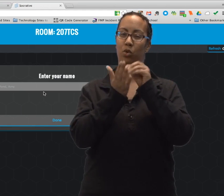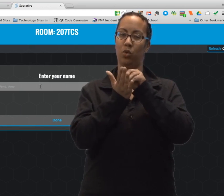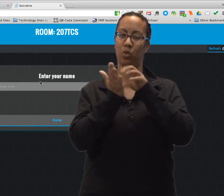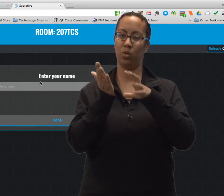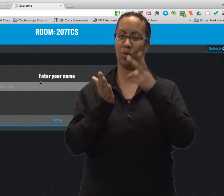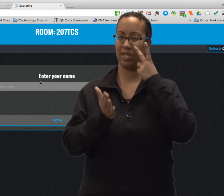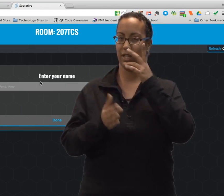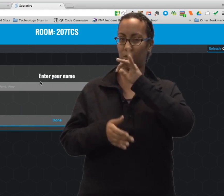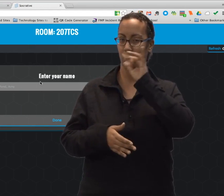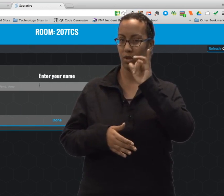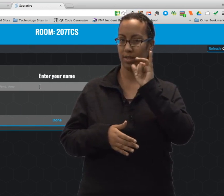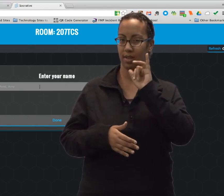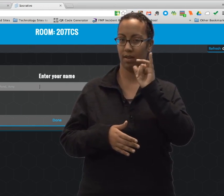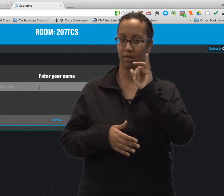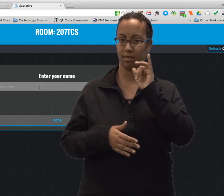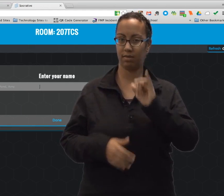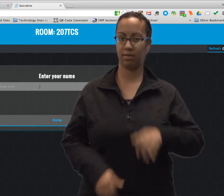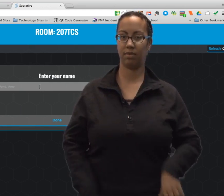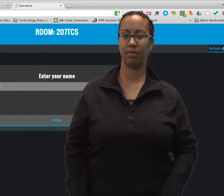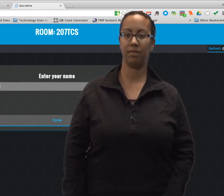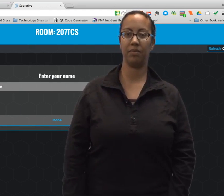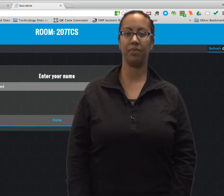Now let's add one more student and see what that looks like.